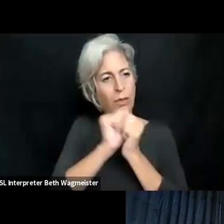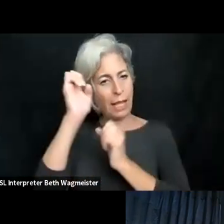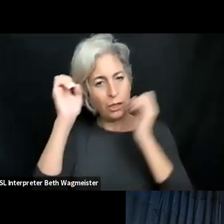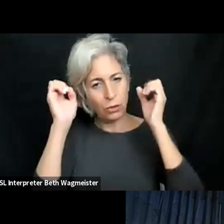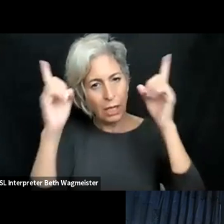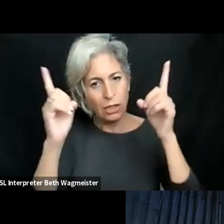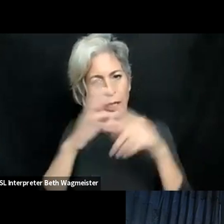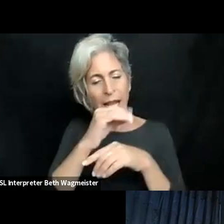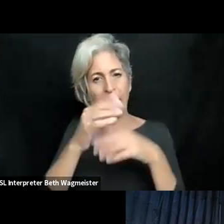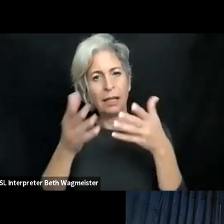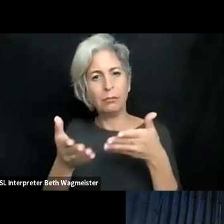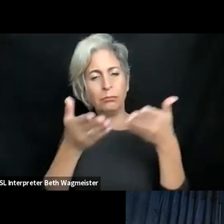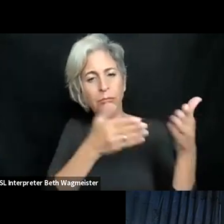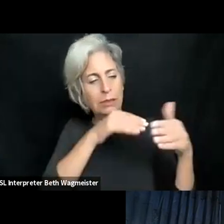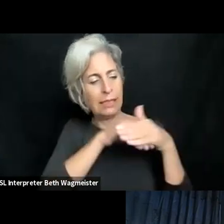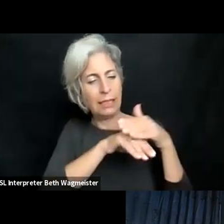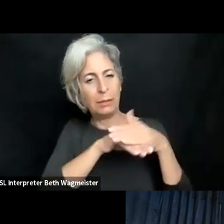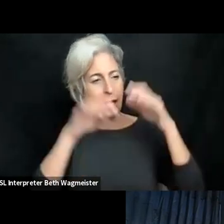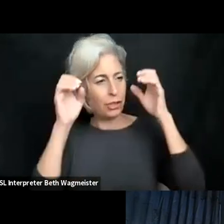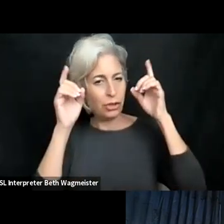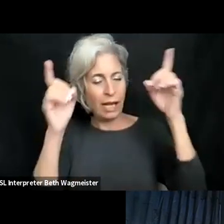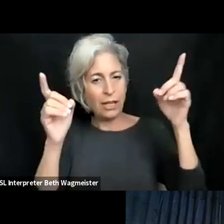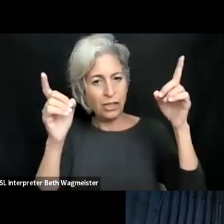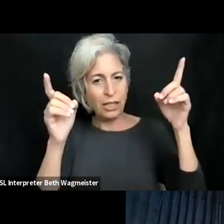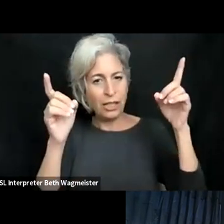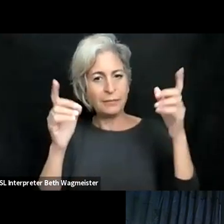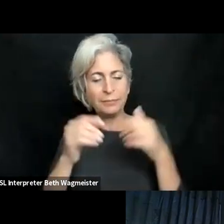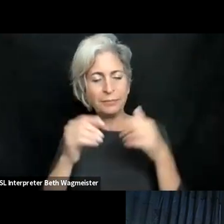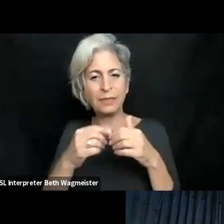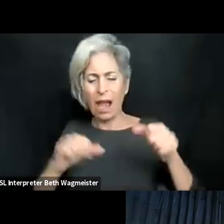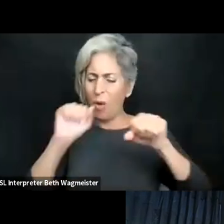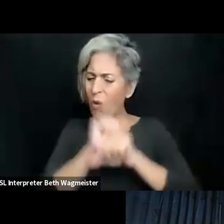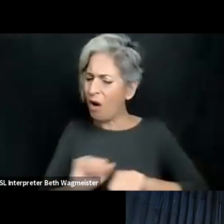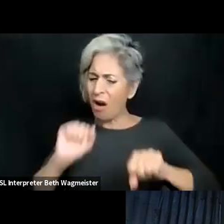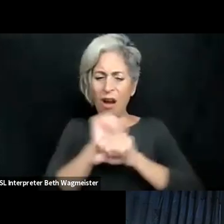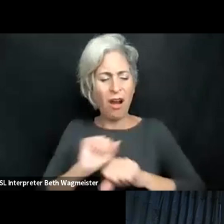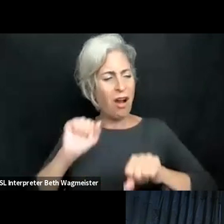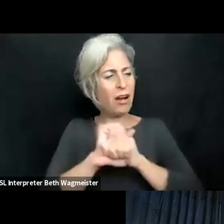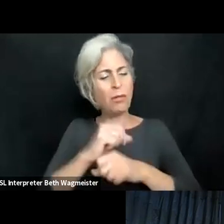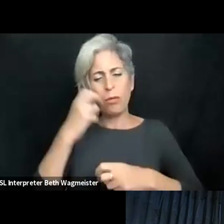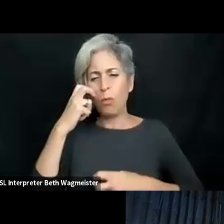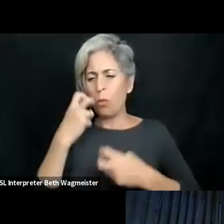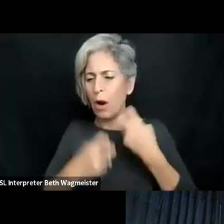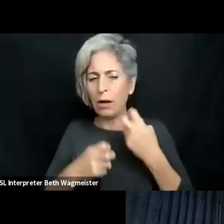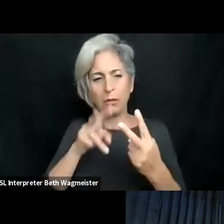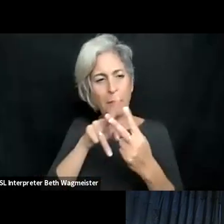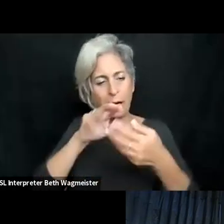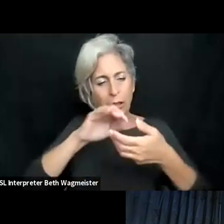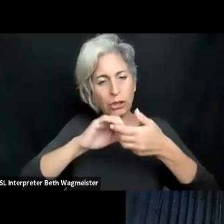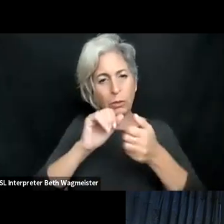Meta, and basically under that umbrella there is a high interest in education and facilitating accessibility